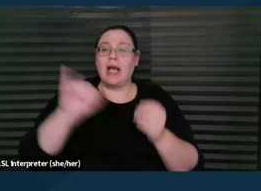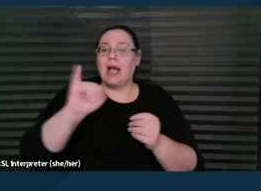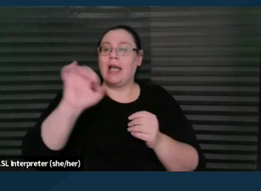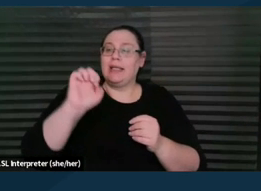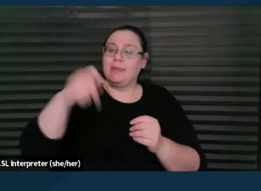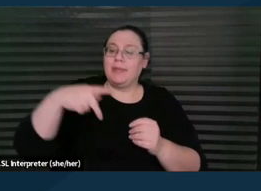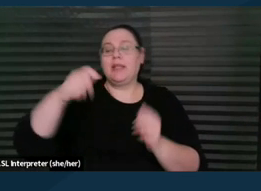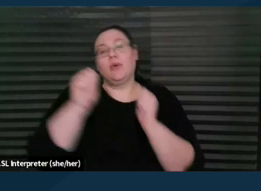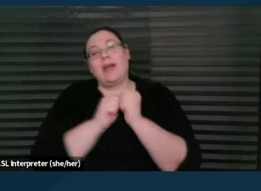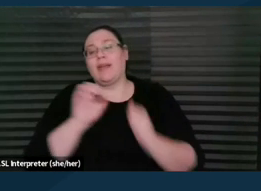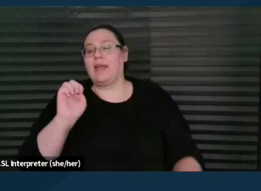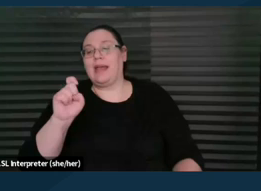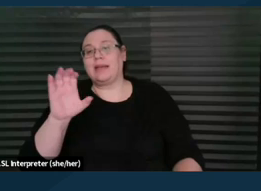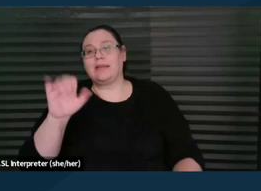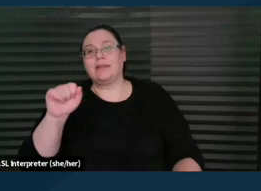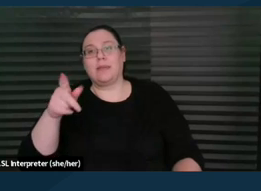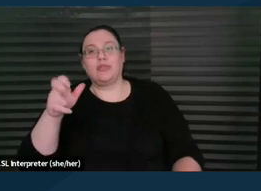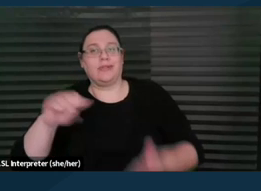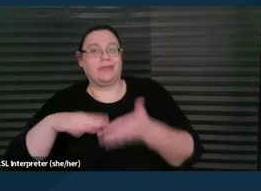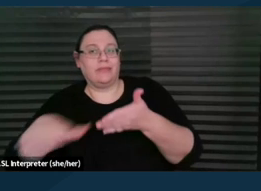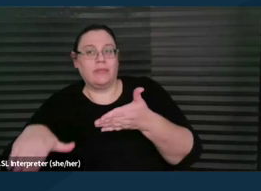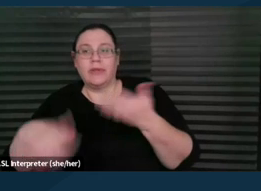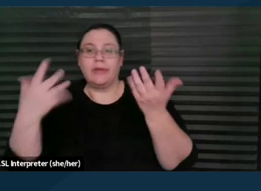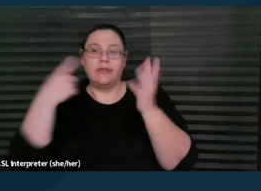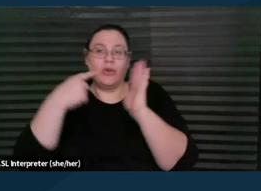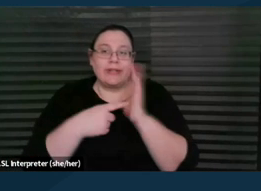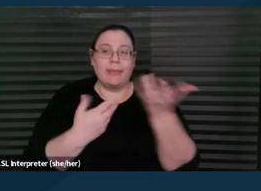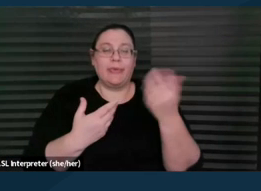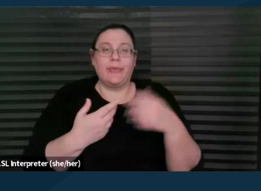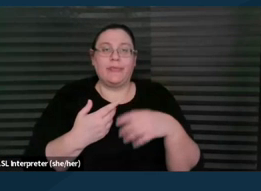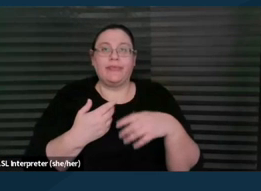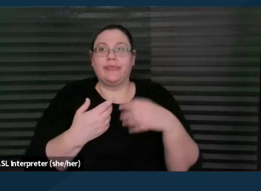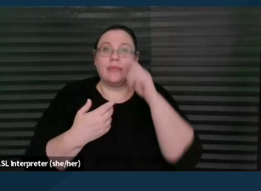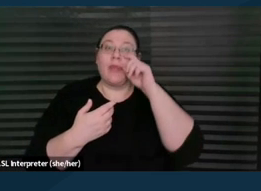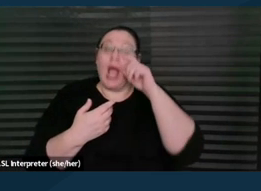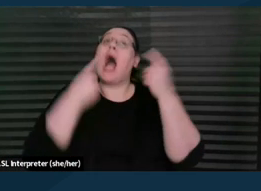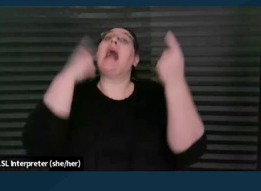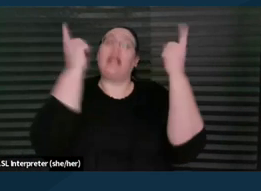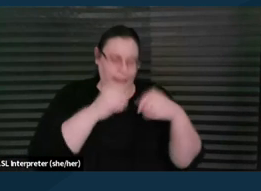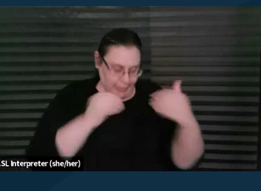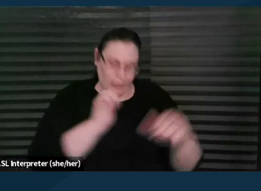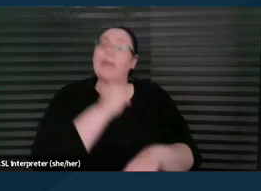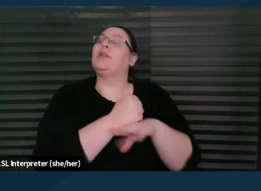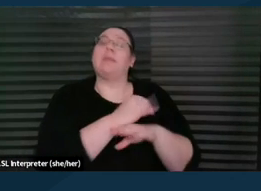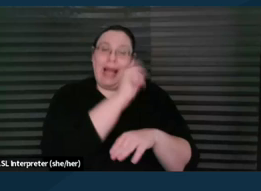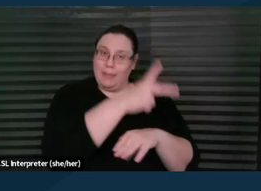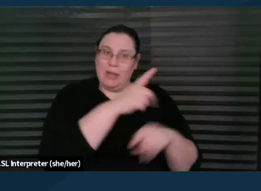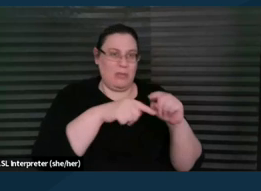to say, for example, "I disagree with, I agree to implement the IEP, but I do not agree that it is a FAPE."